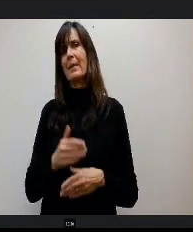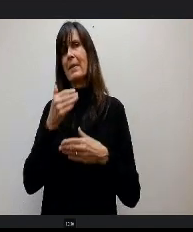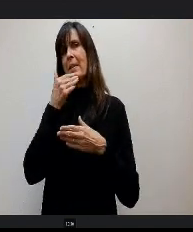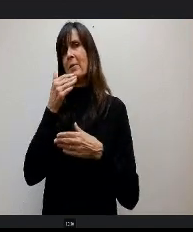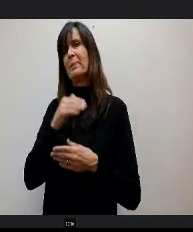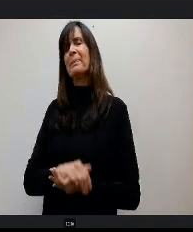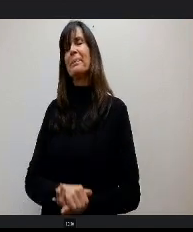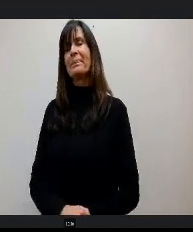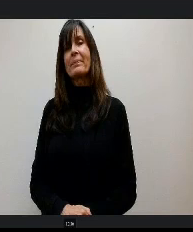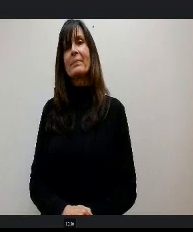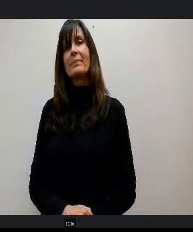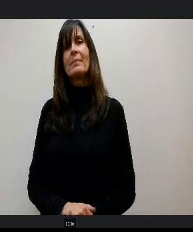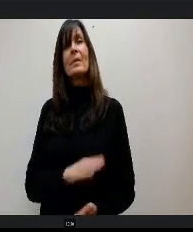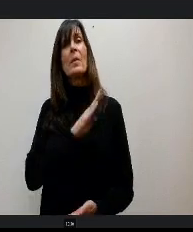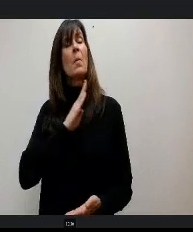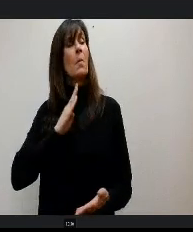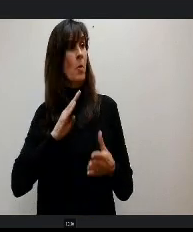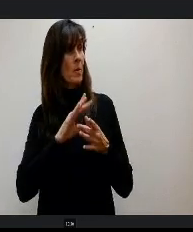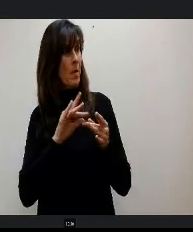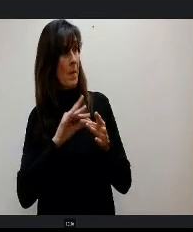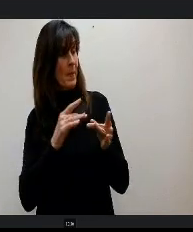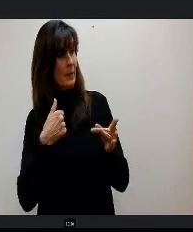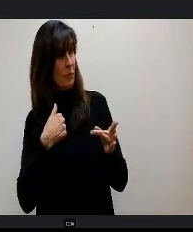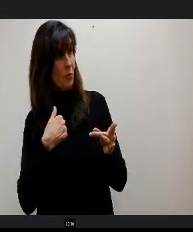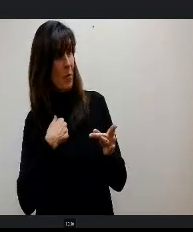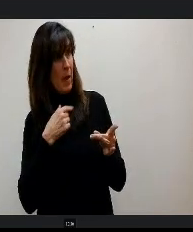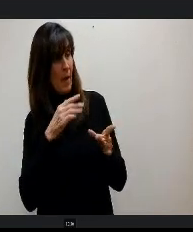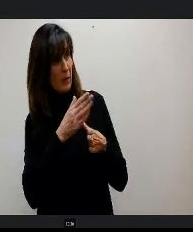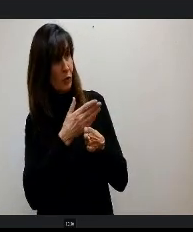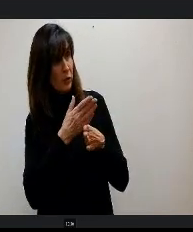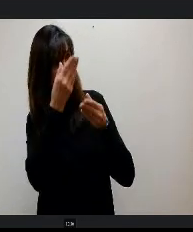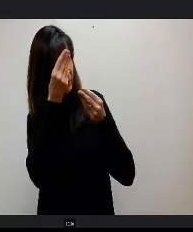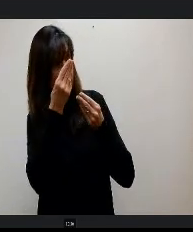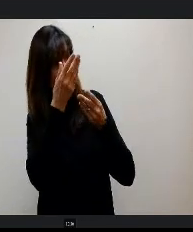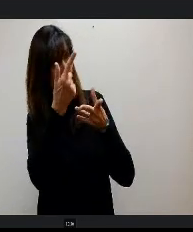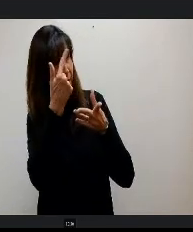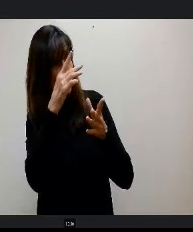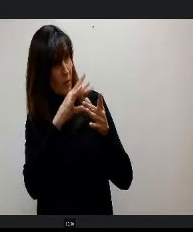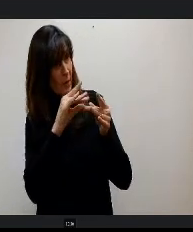Board Comments Does anyone have anything to share for Board comments tonight, Colonel Stallworth?